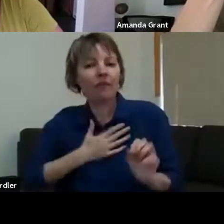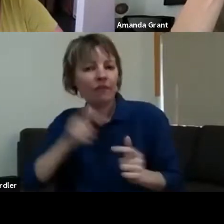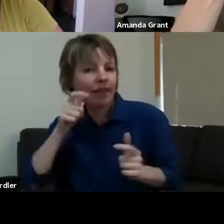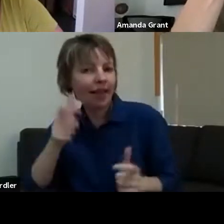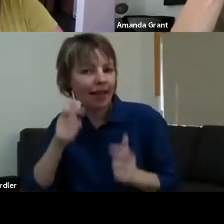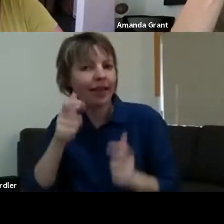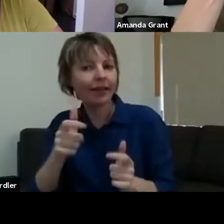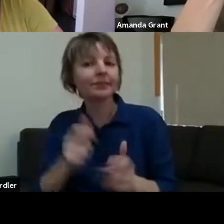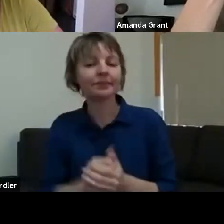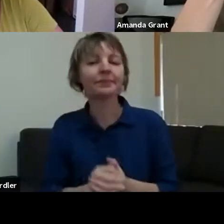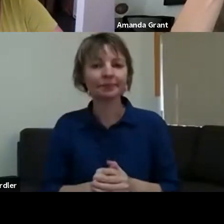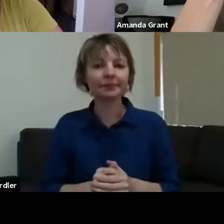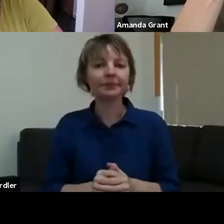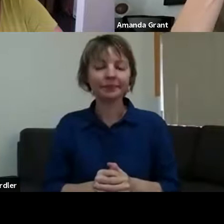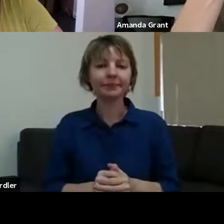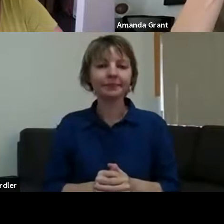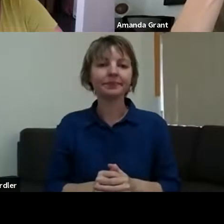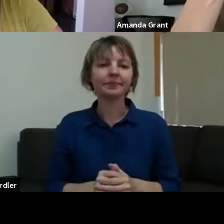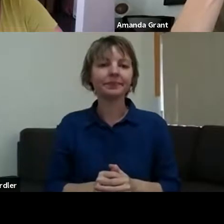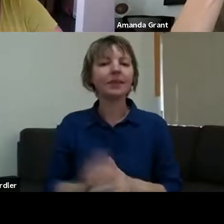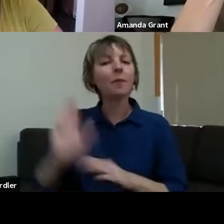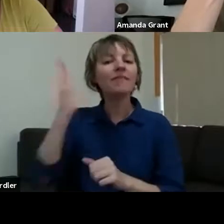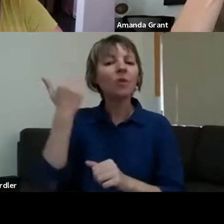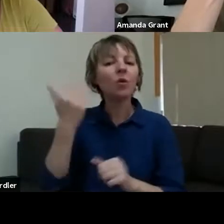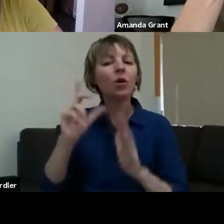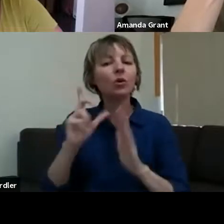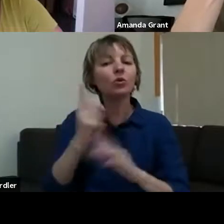about arts stuff - not to dismiss the power of counselling - different